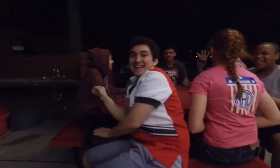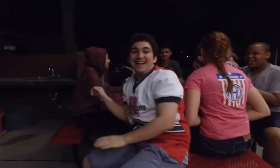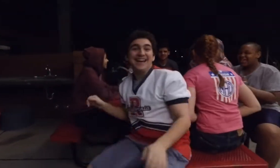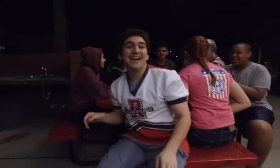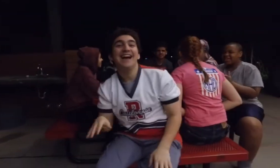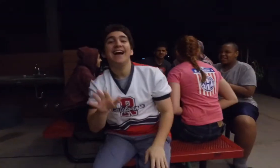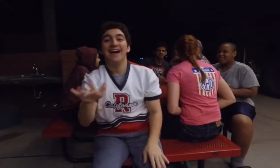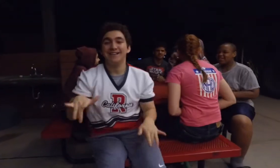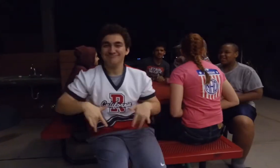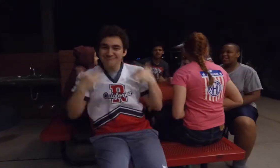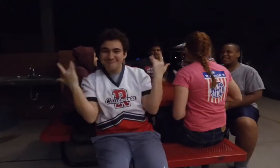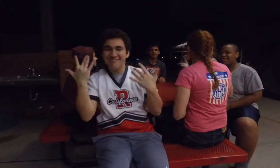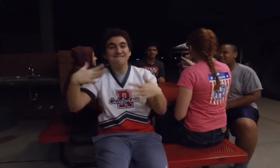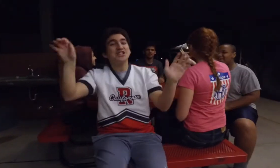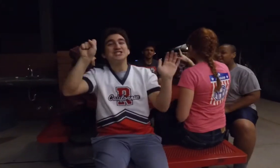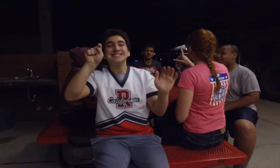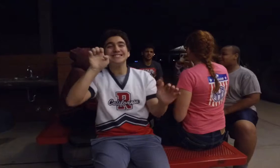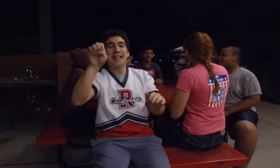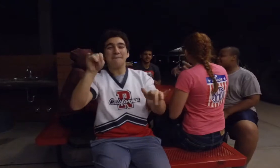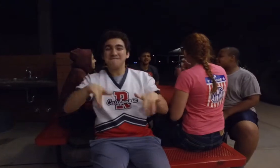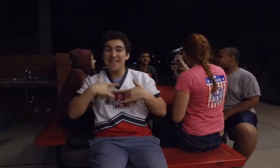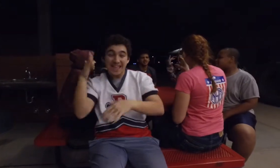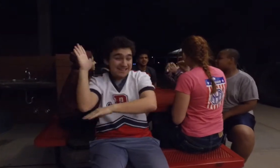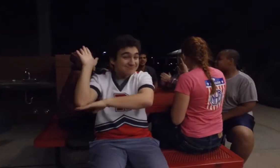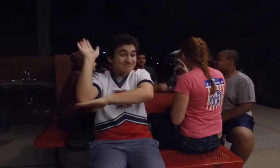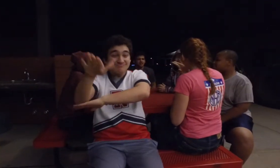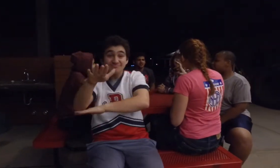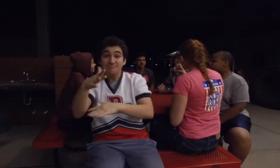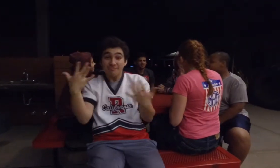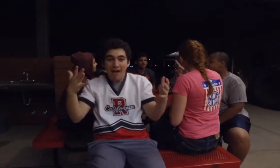After STEM Day, the rest of the afternoon is